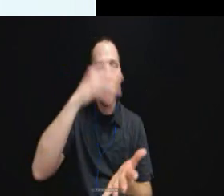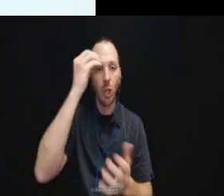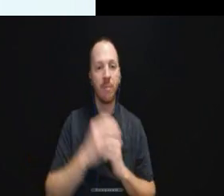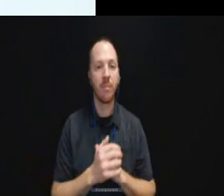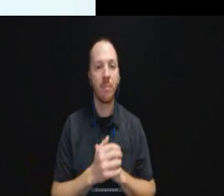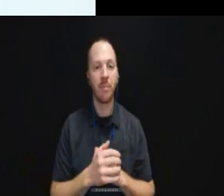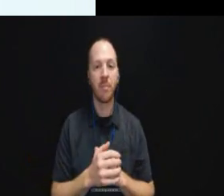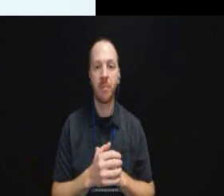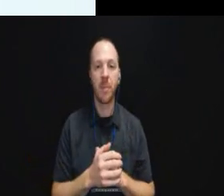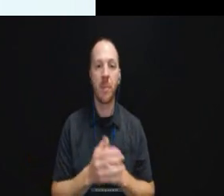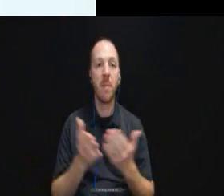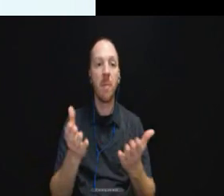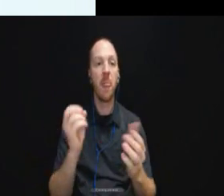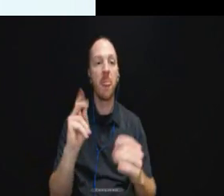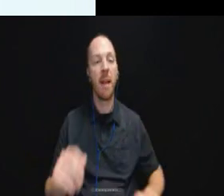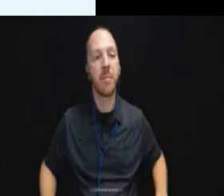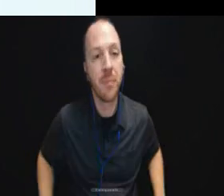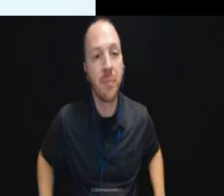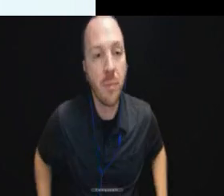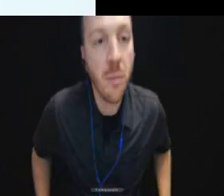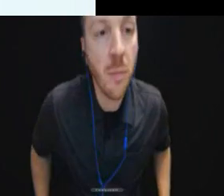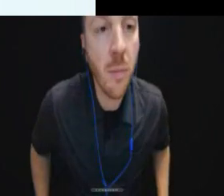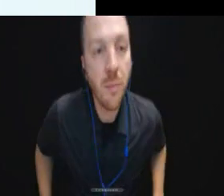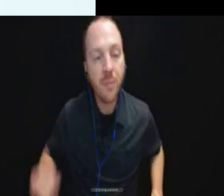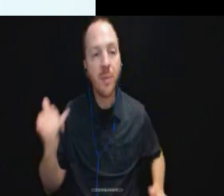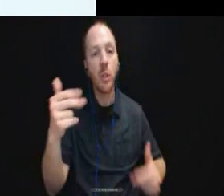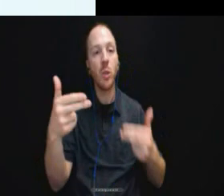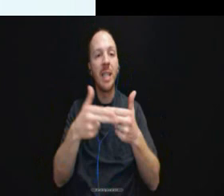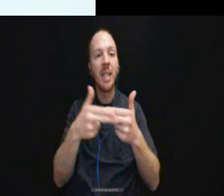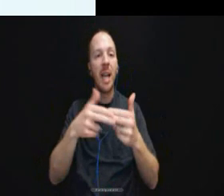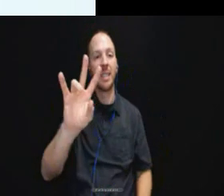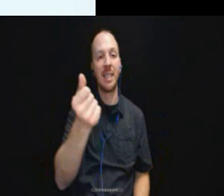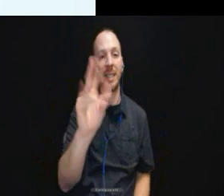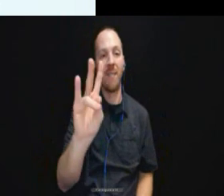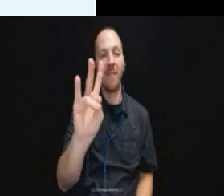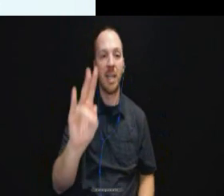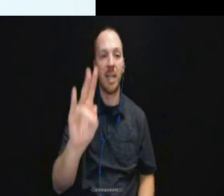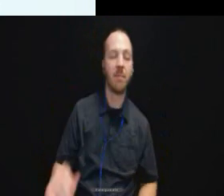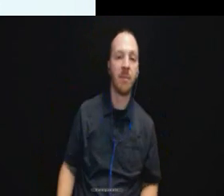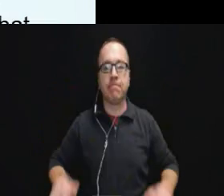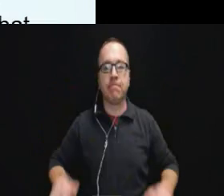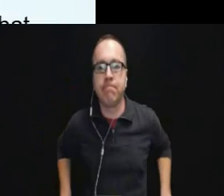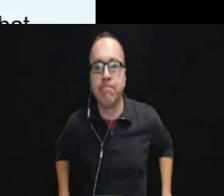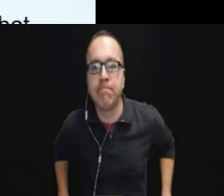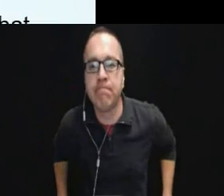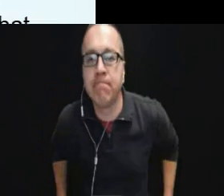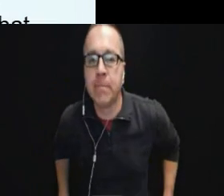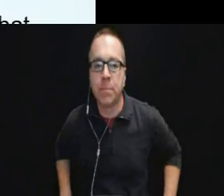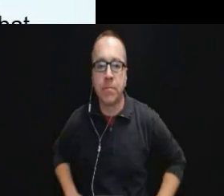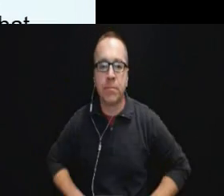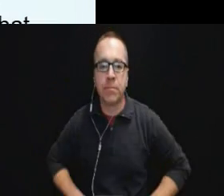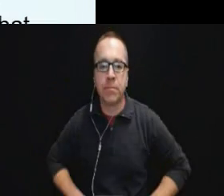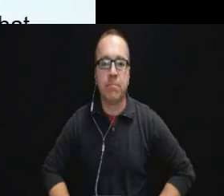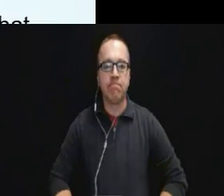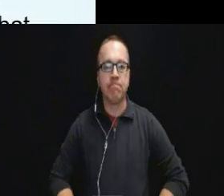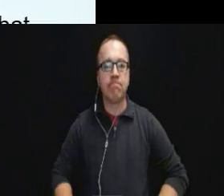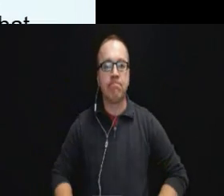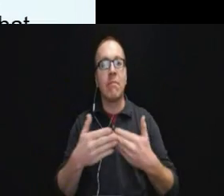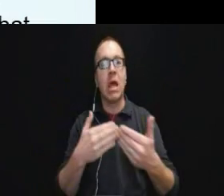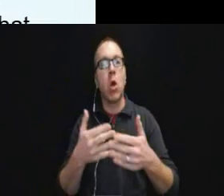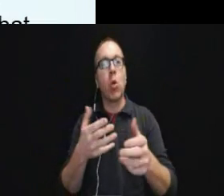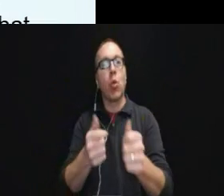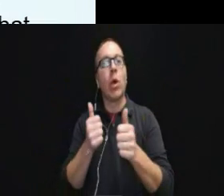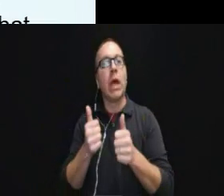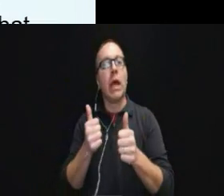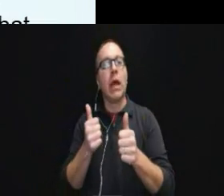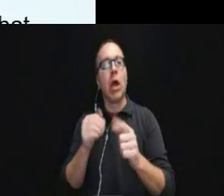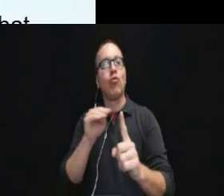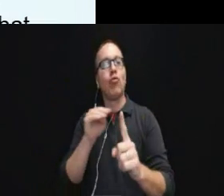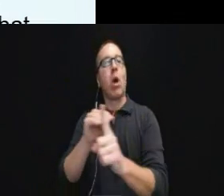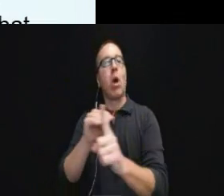So moving on to slide 17, Anyway as a quick refresher remember that